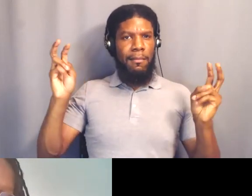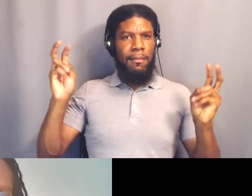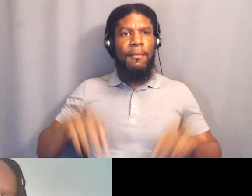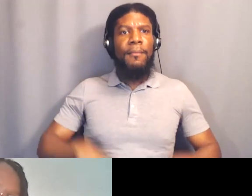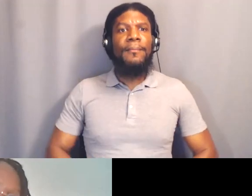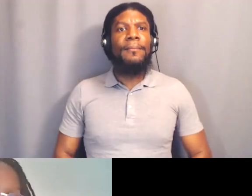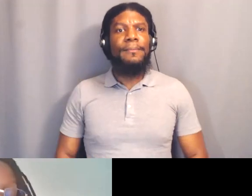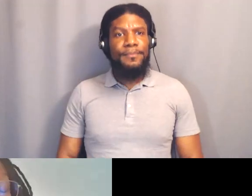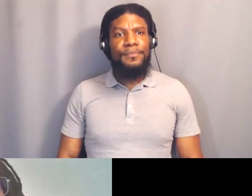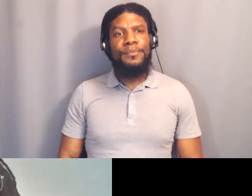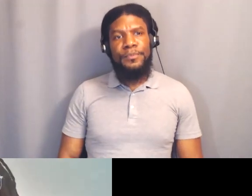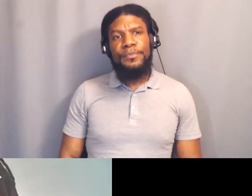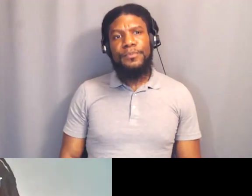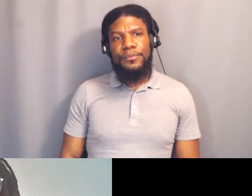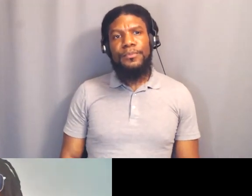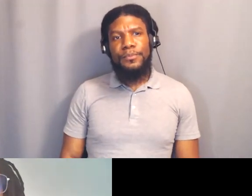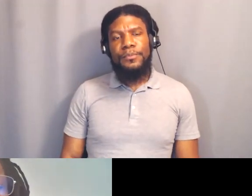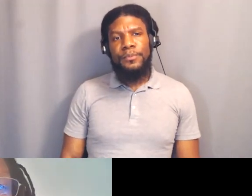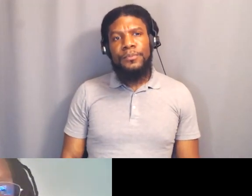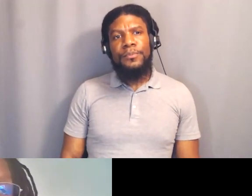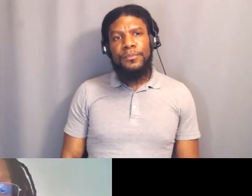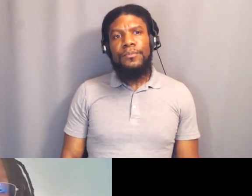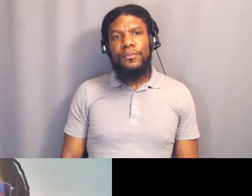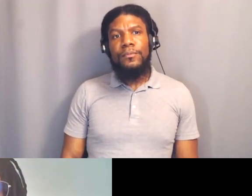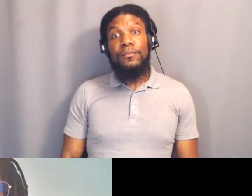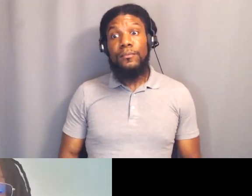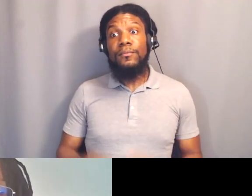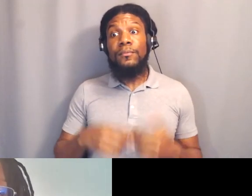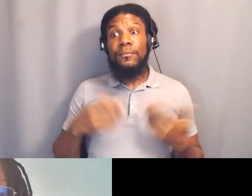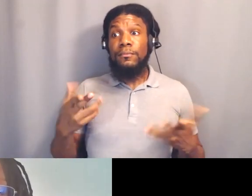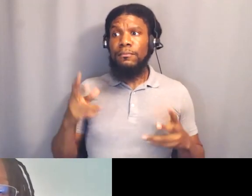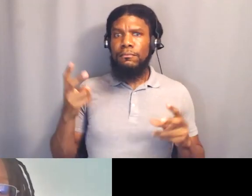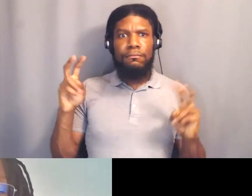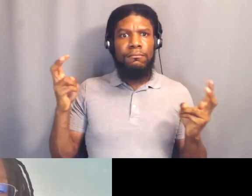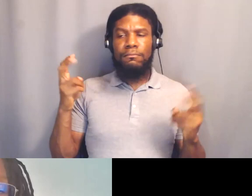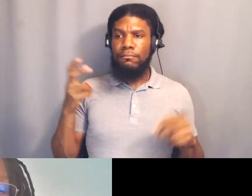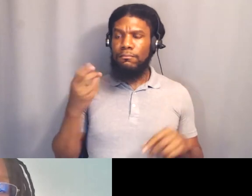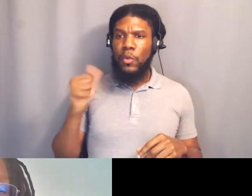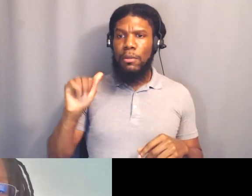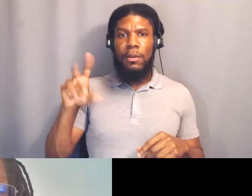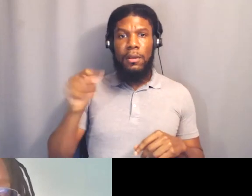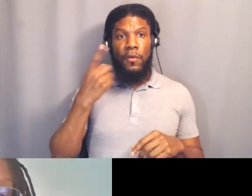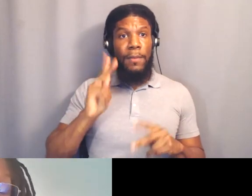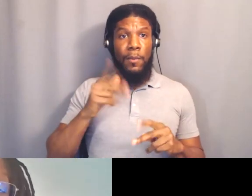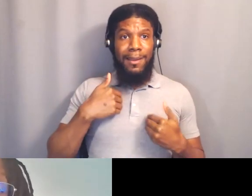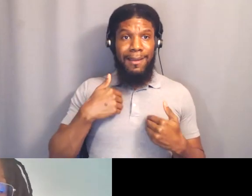for people that have Black bodies and Indigenous, POC bodies.